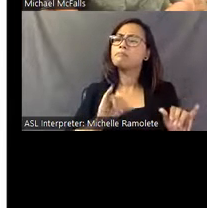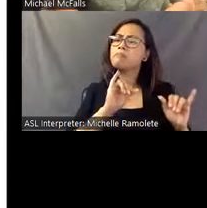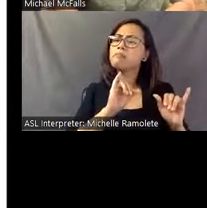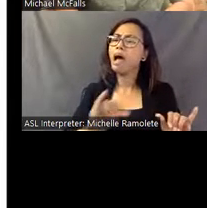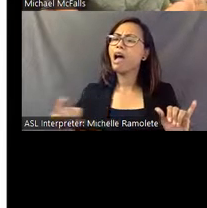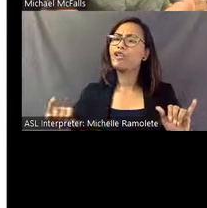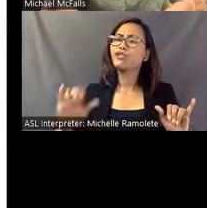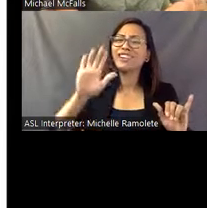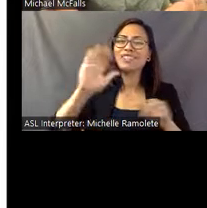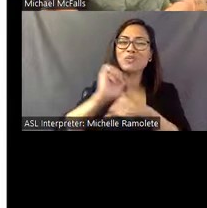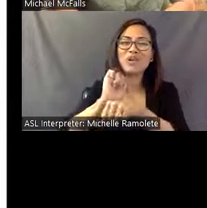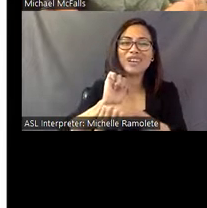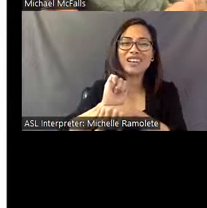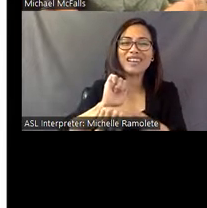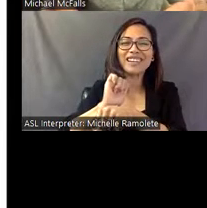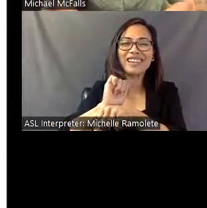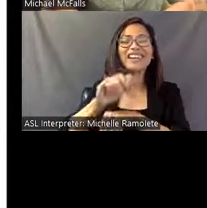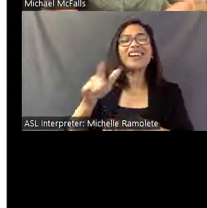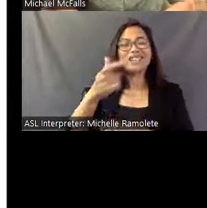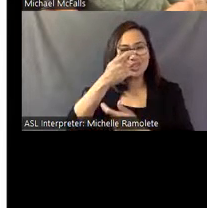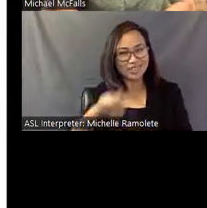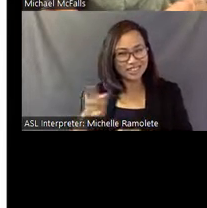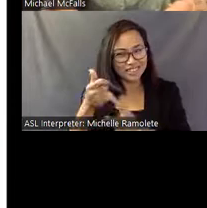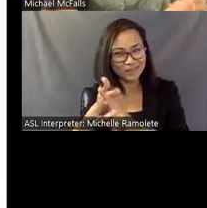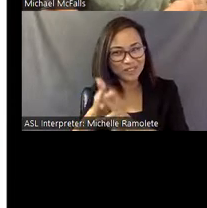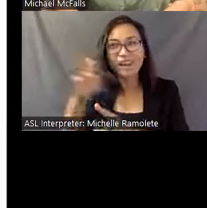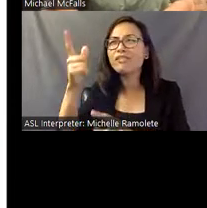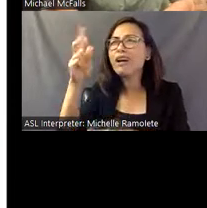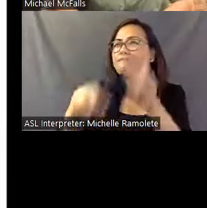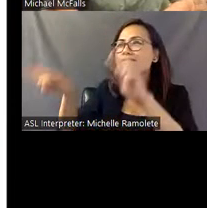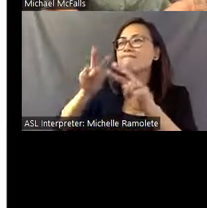Where he's looking at New York Fashion Institute drawings, you can begin to see Eddie making